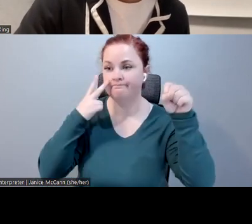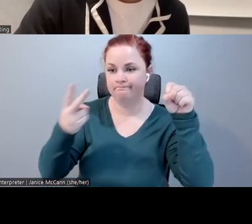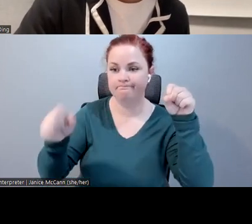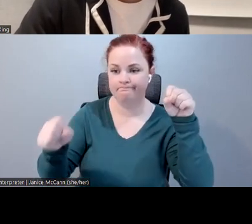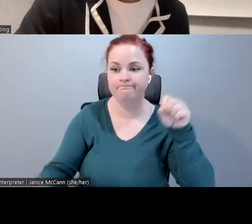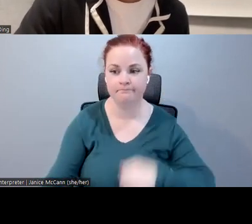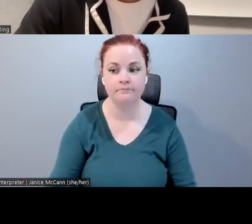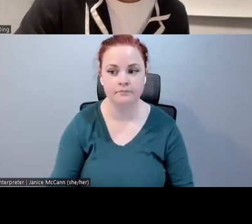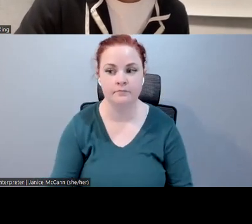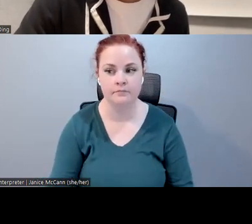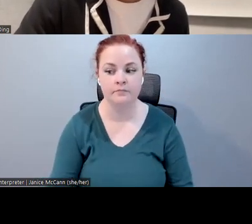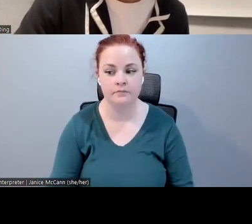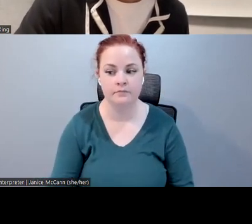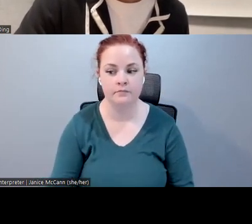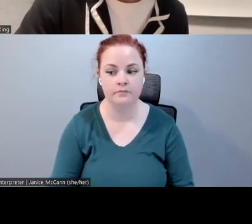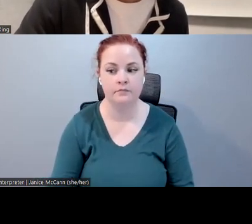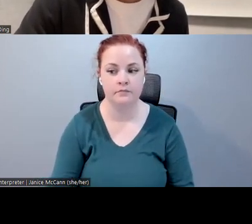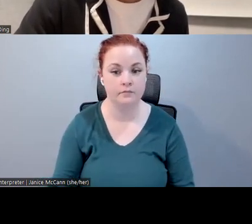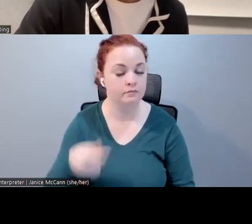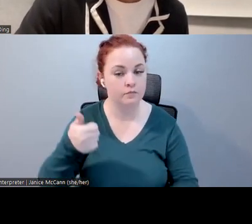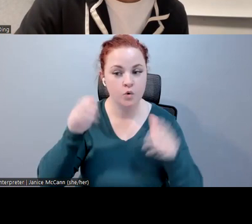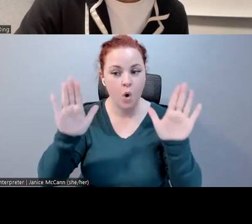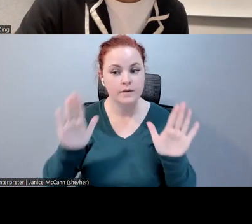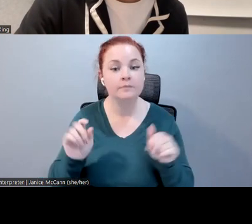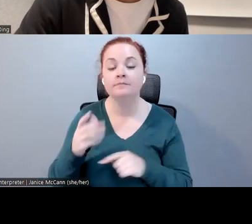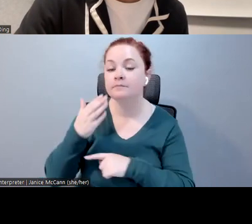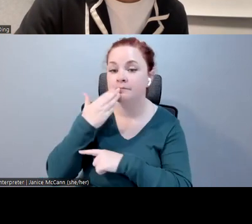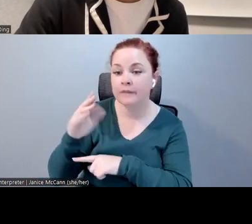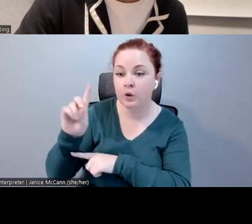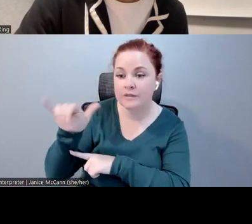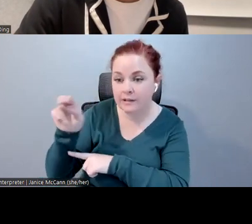Yao: Okay, awesome. Thanks, Dylan, and thanks, Peirce, for